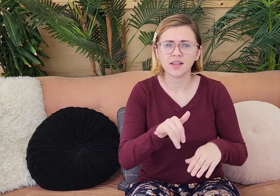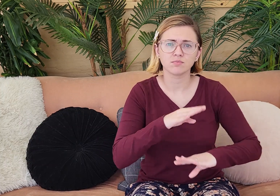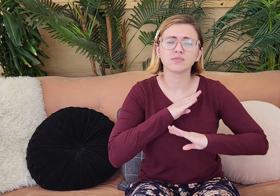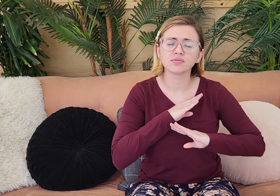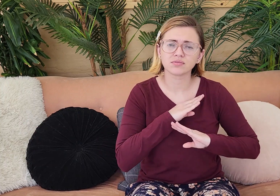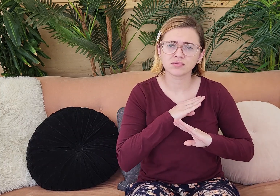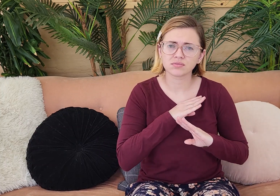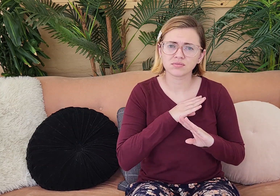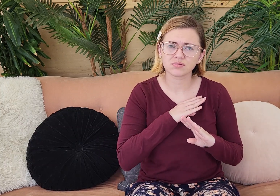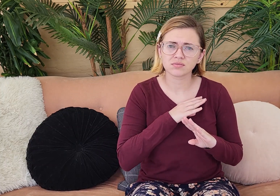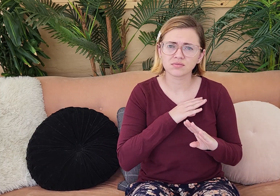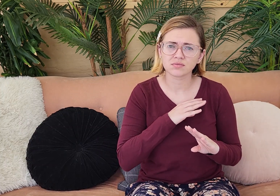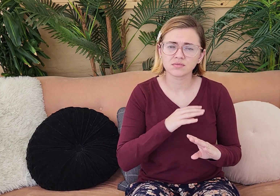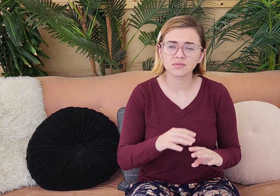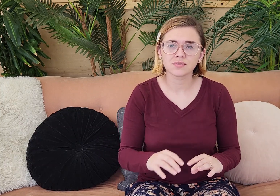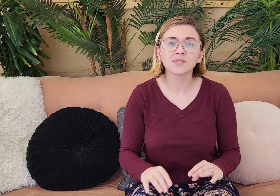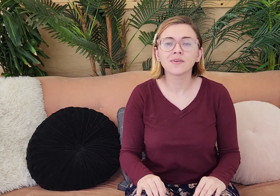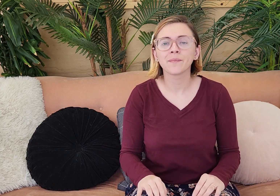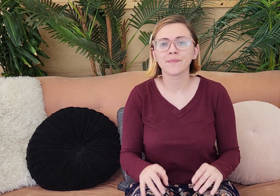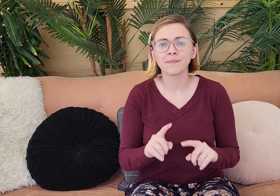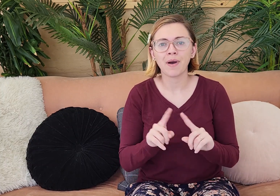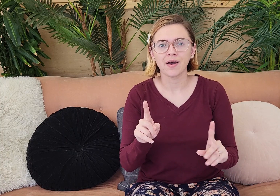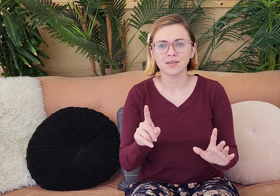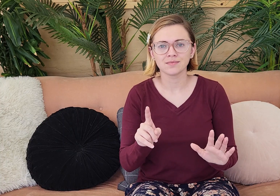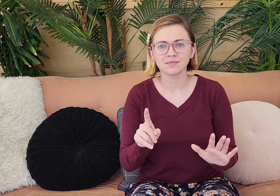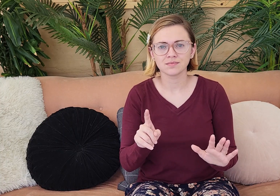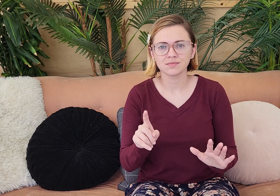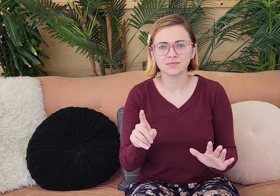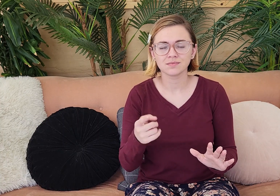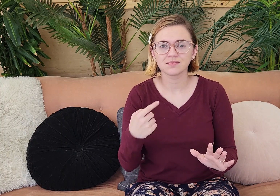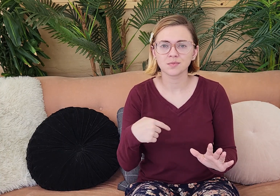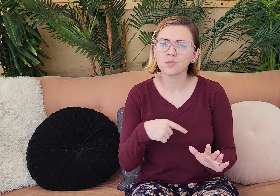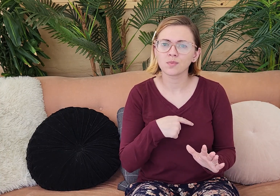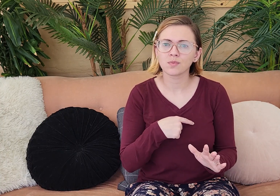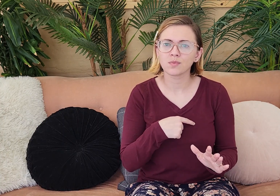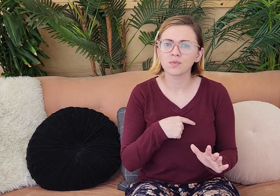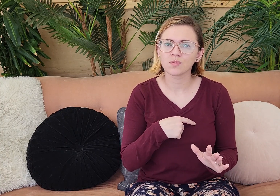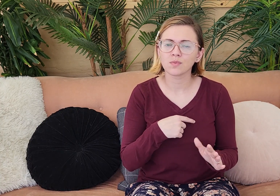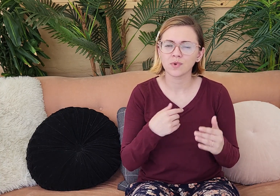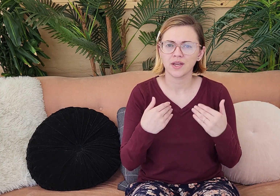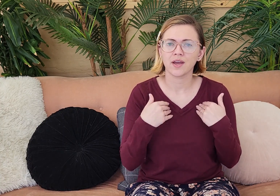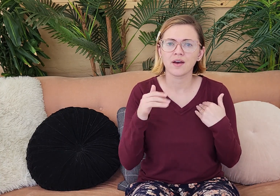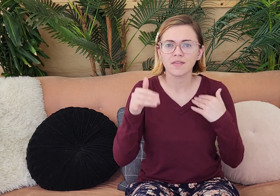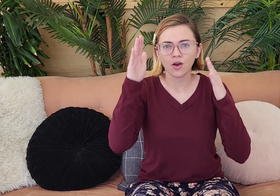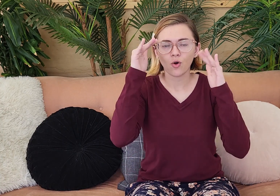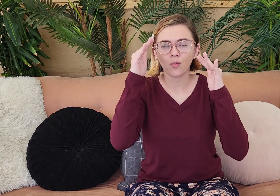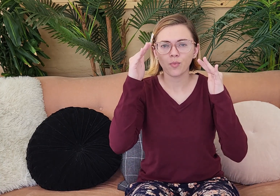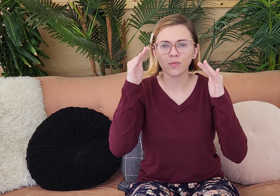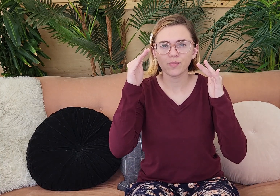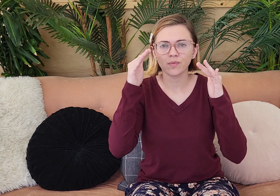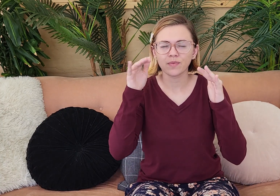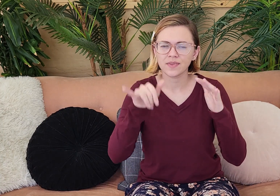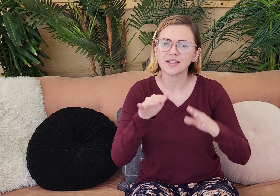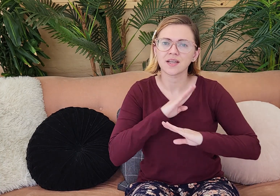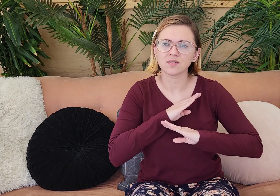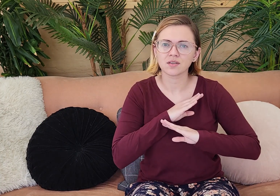all of these different things, they can never find that satisfaction. But. We have hope.